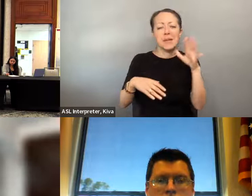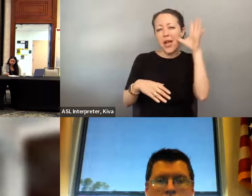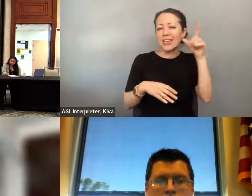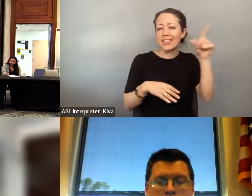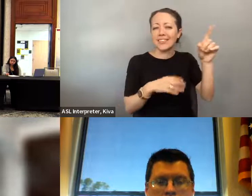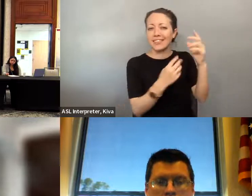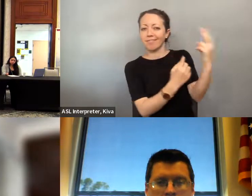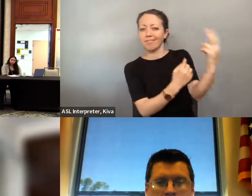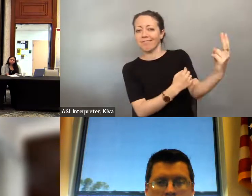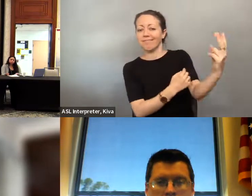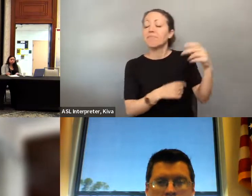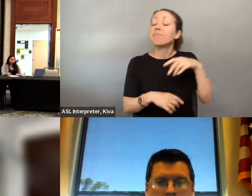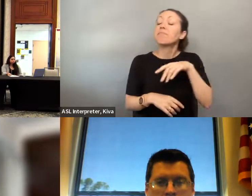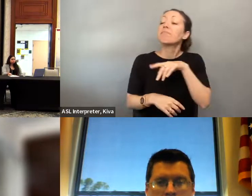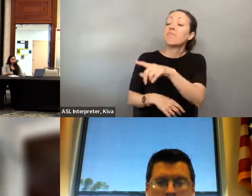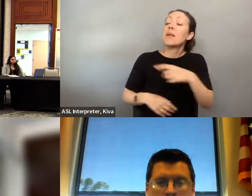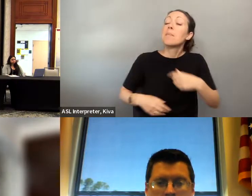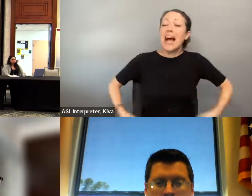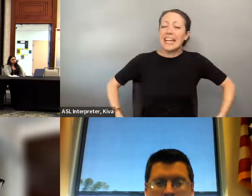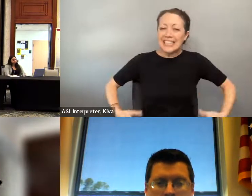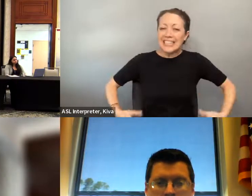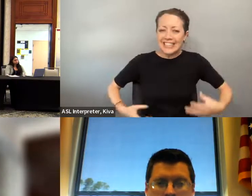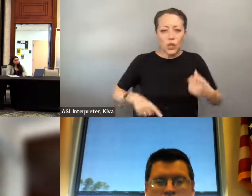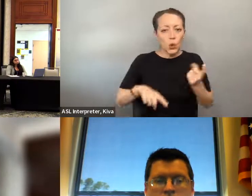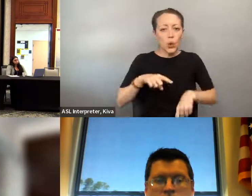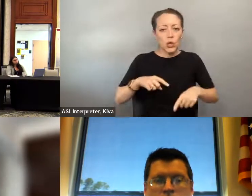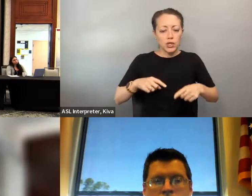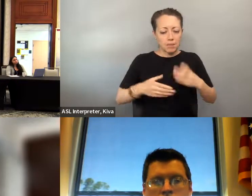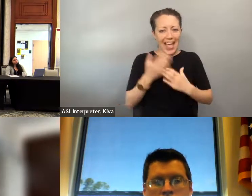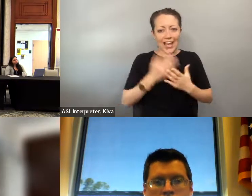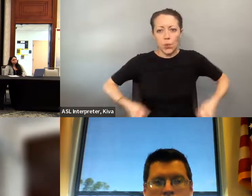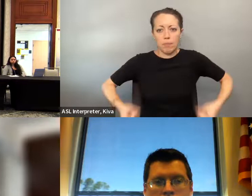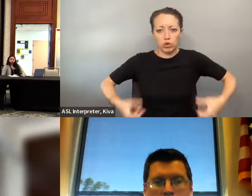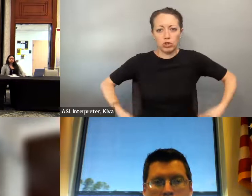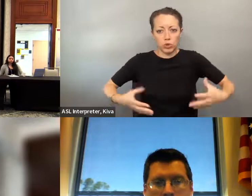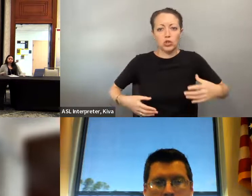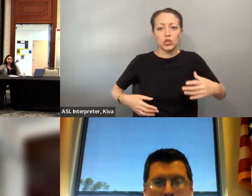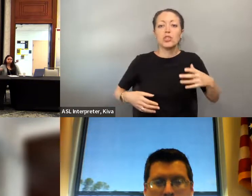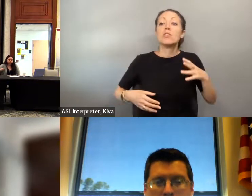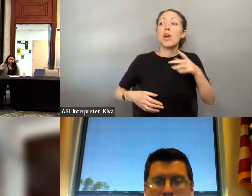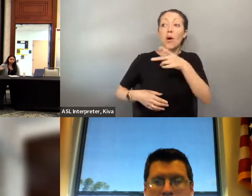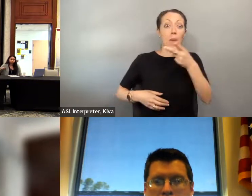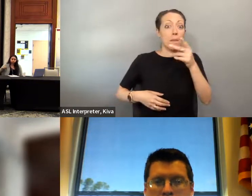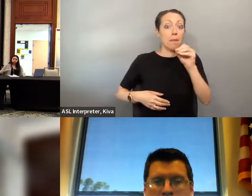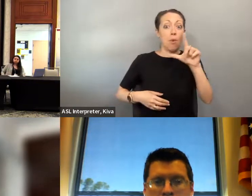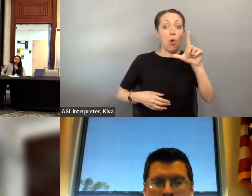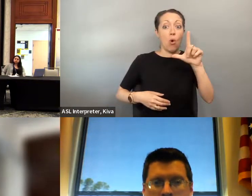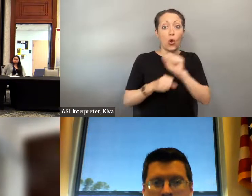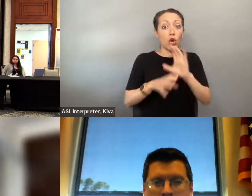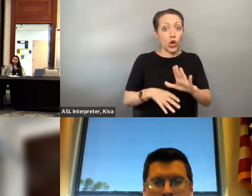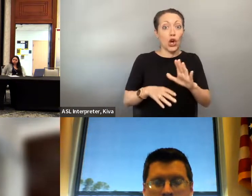accommodations were and when I got to the poll I was in a of my accommodations were, and when I got to the poll I was in the manual wheelchair at the time, and the poll voter took me back away from my parents. manual wheelchair and the poll voter took me back away from I voted, but because I couldn't push myself in a manual chair When I was done voting.